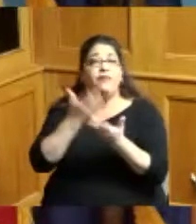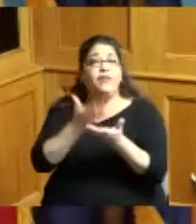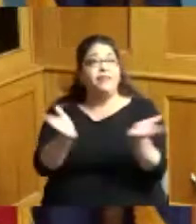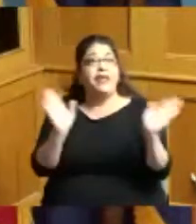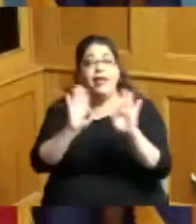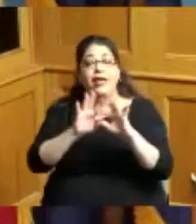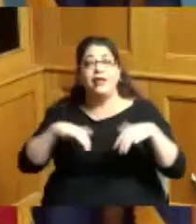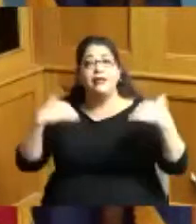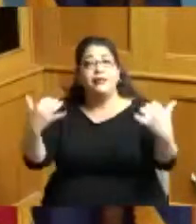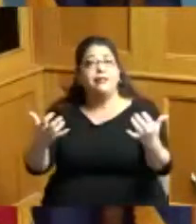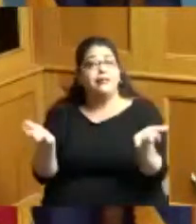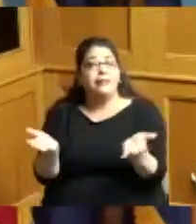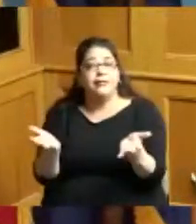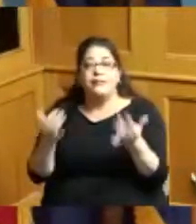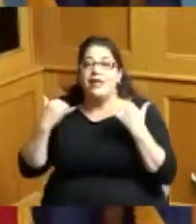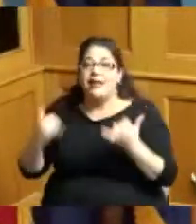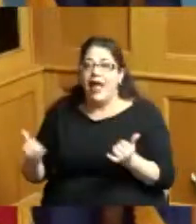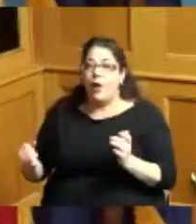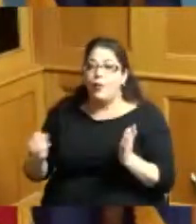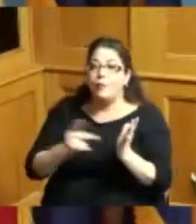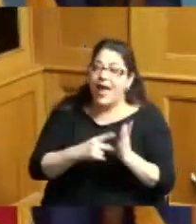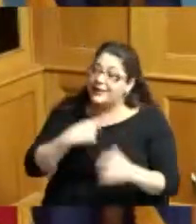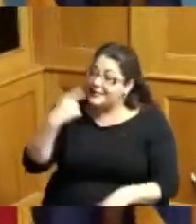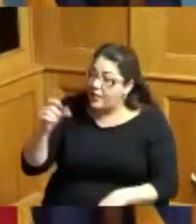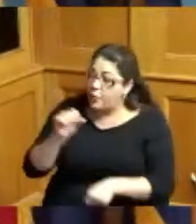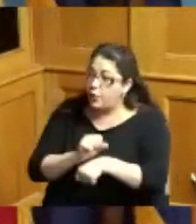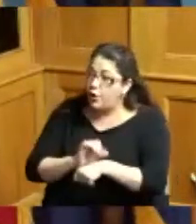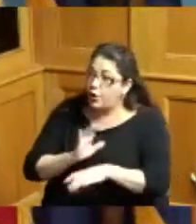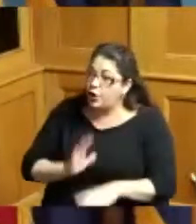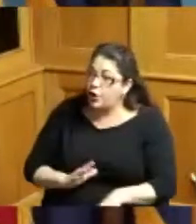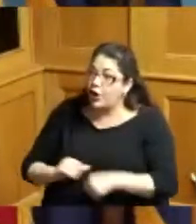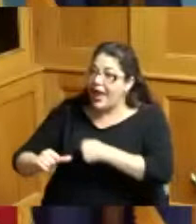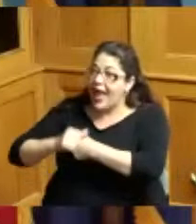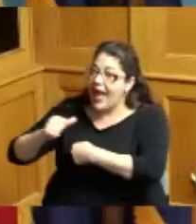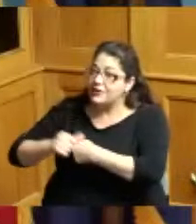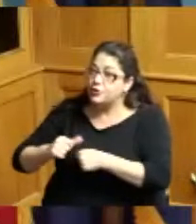now we come back and we say to workers we're going to give you hazard pay was allowable